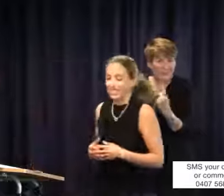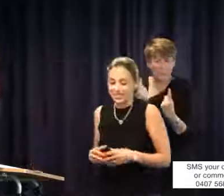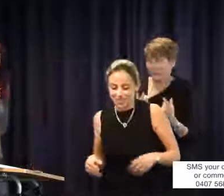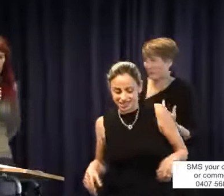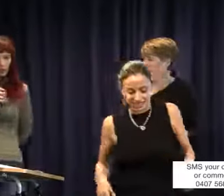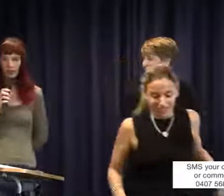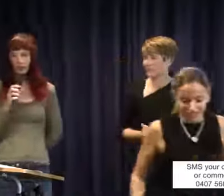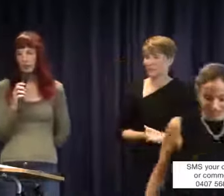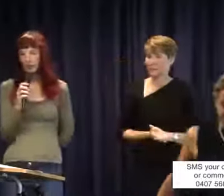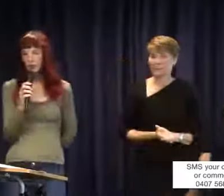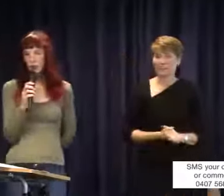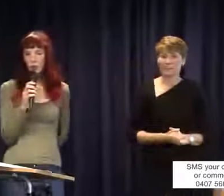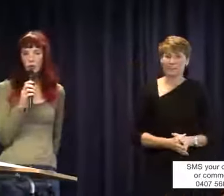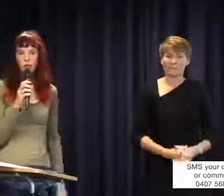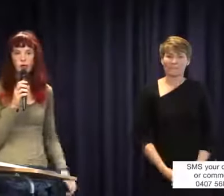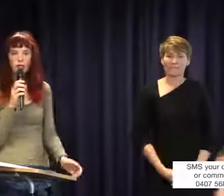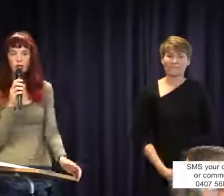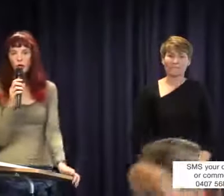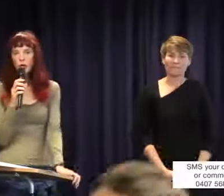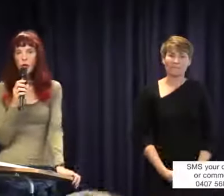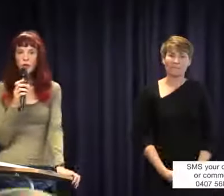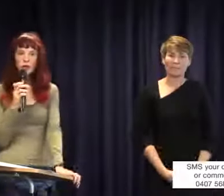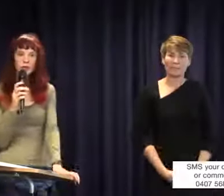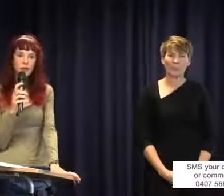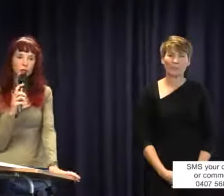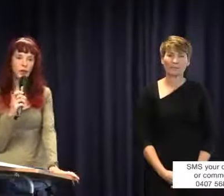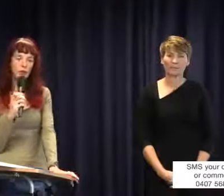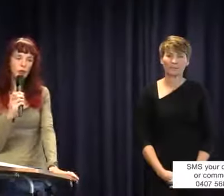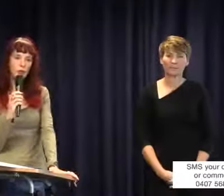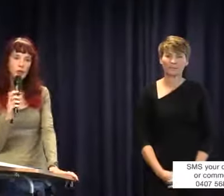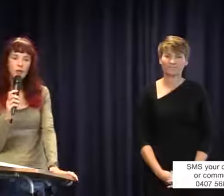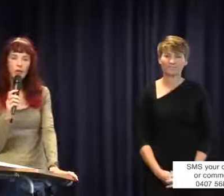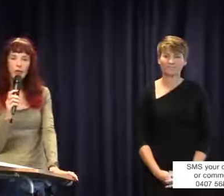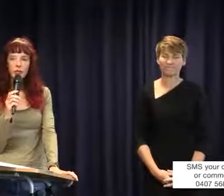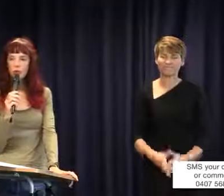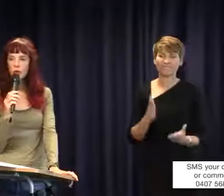Look, I want to acknowledge that it's really difficult because every parent wants a good